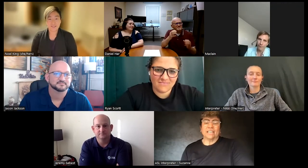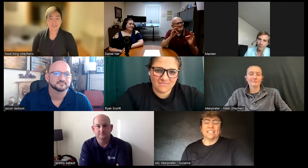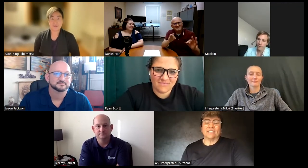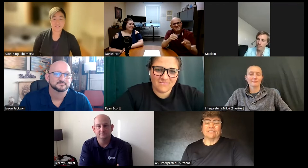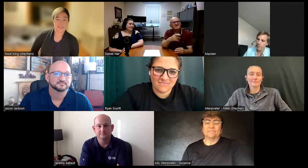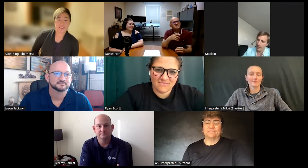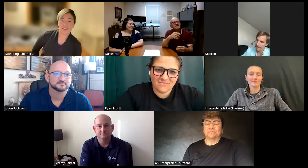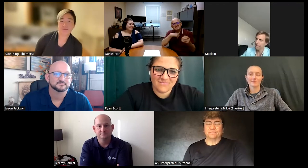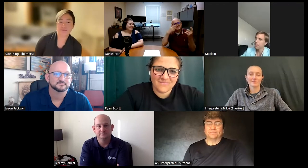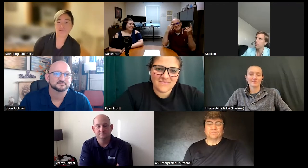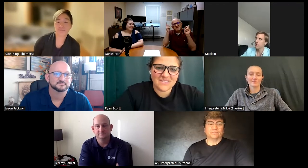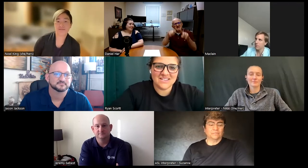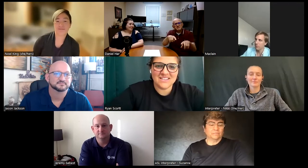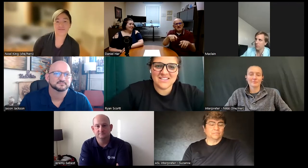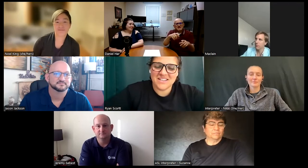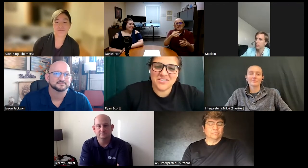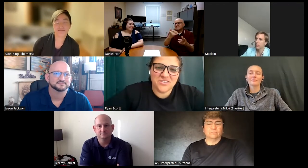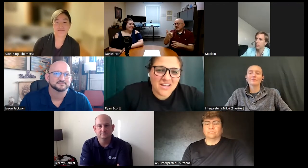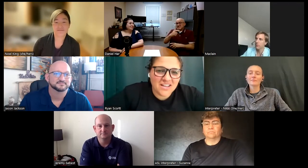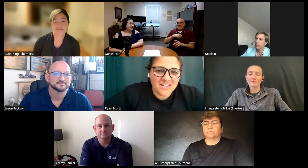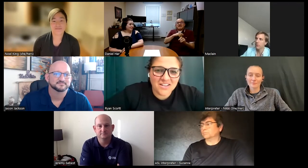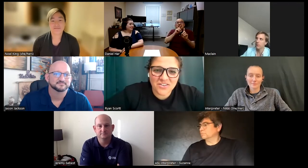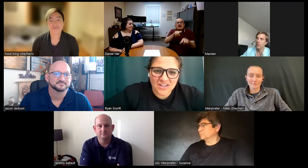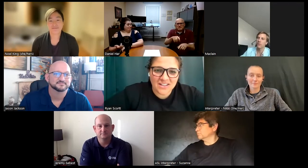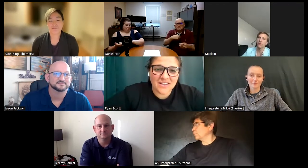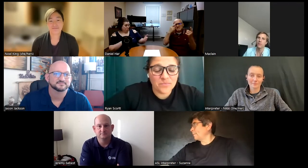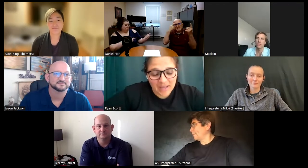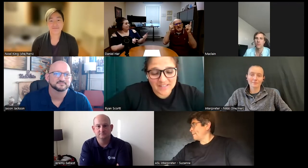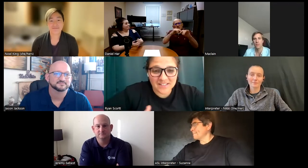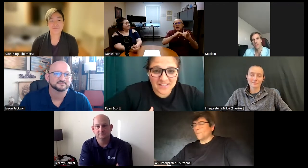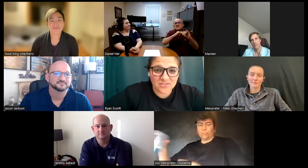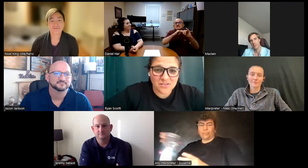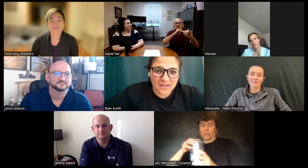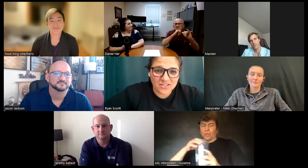in itself this is Daniel I agree passing it now to